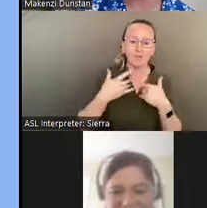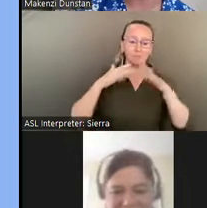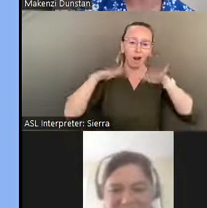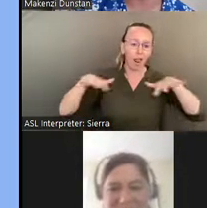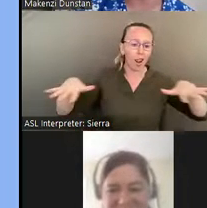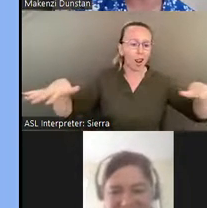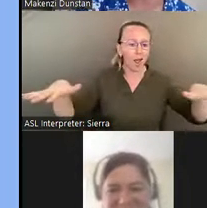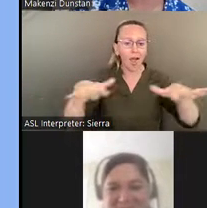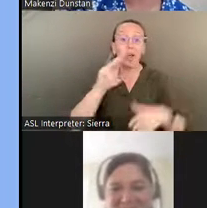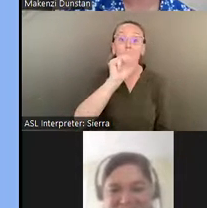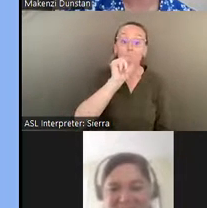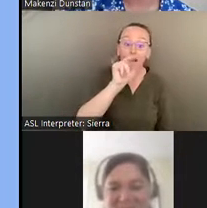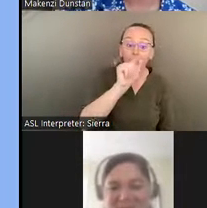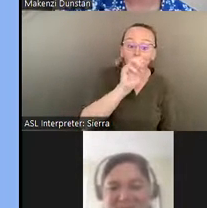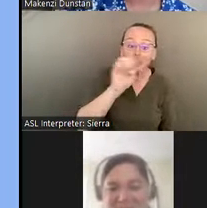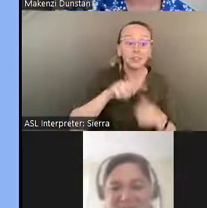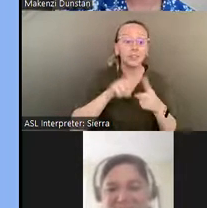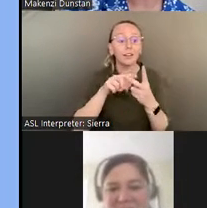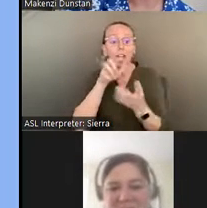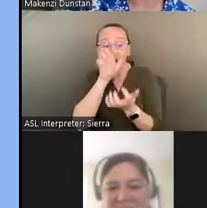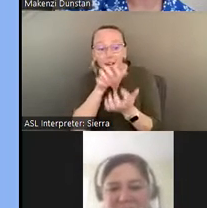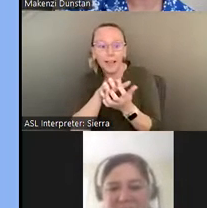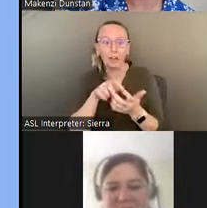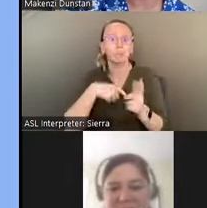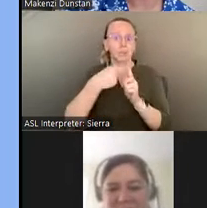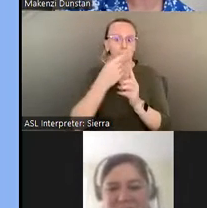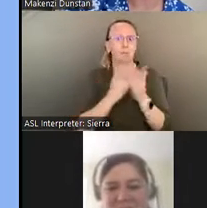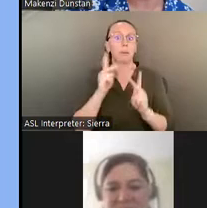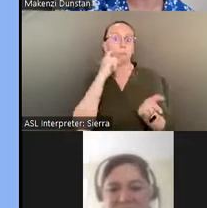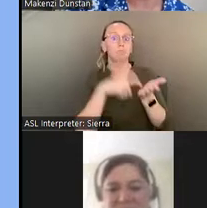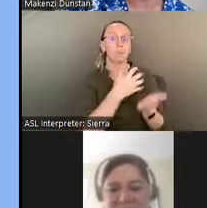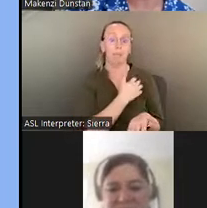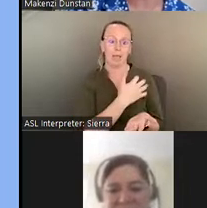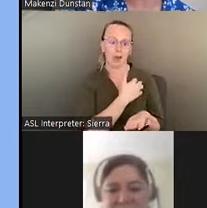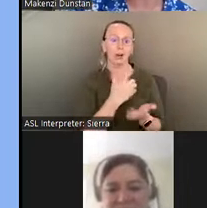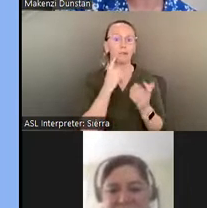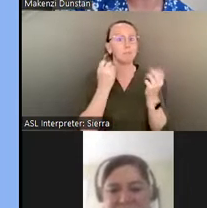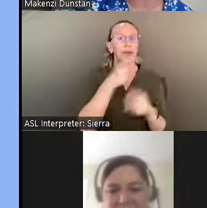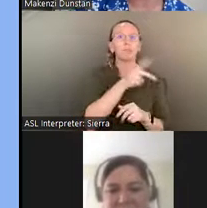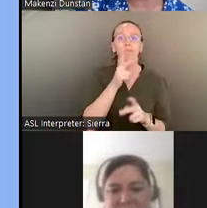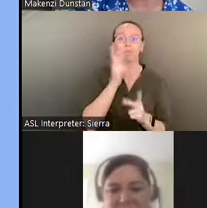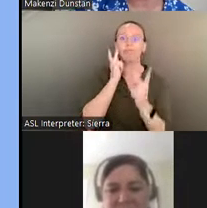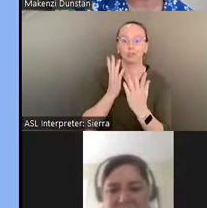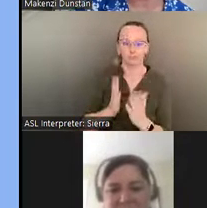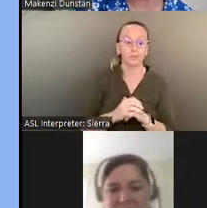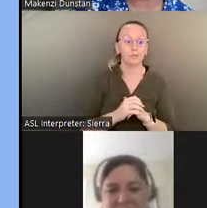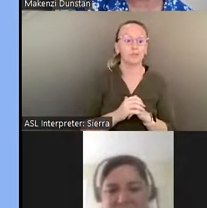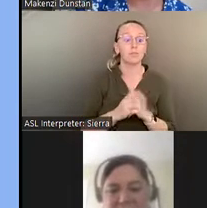common for visitors. Once you've had your fill of the great outdoors, travel just a little further north to Gainesville,